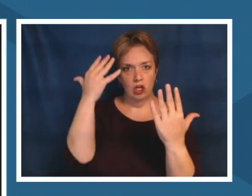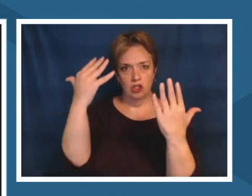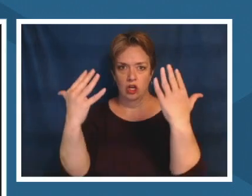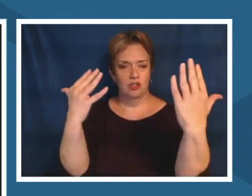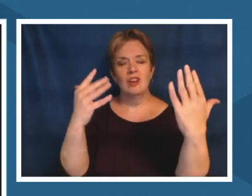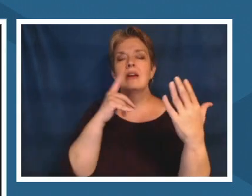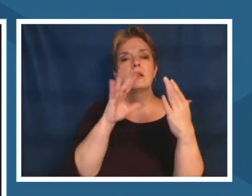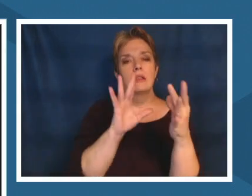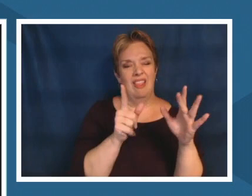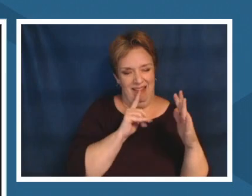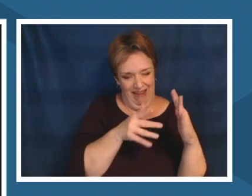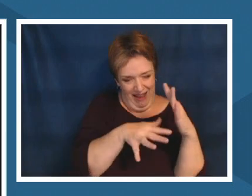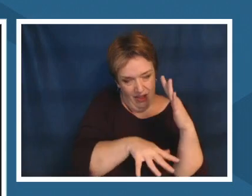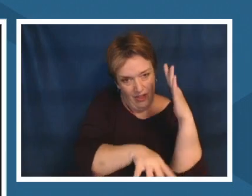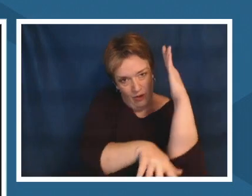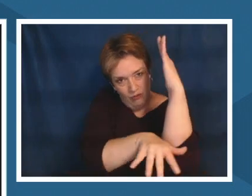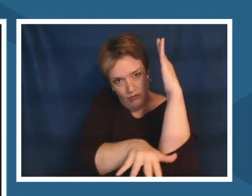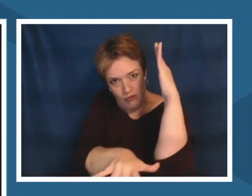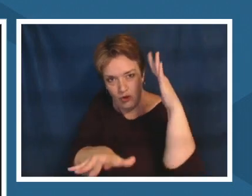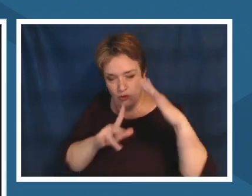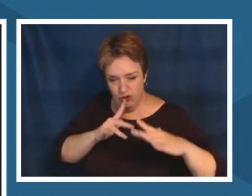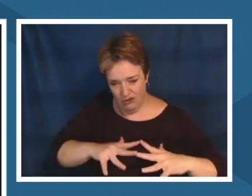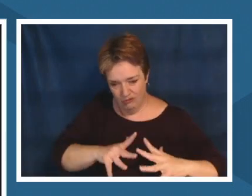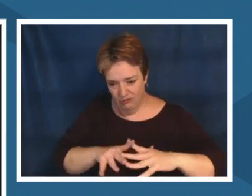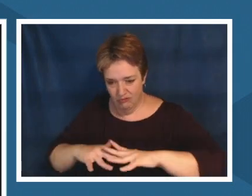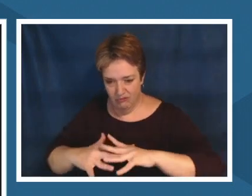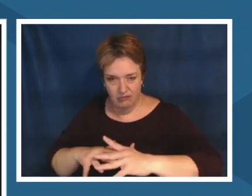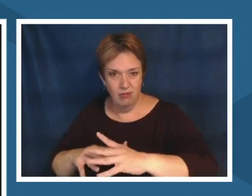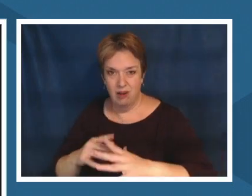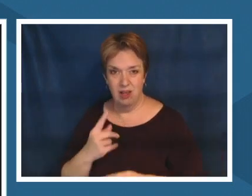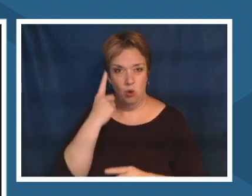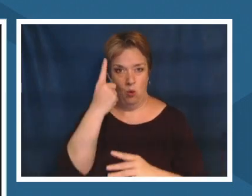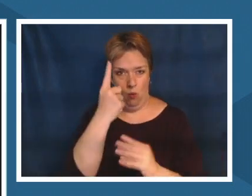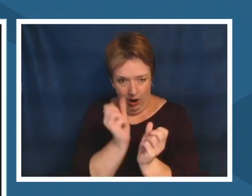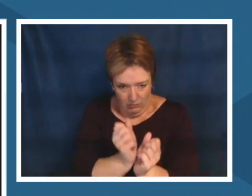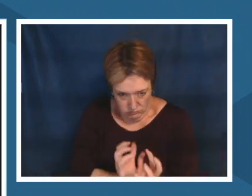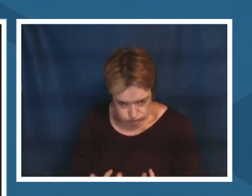to just take a breath and listen to the leaves